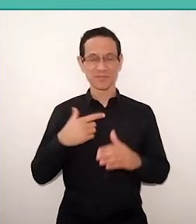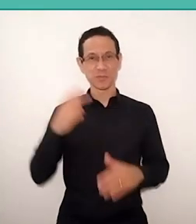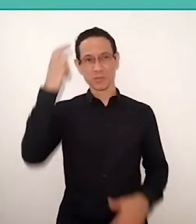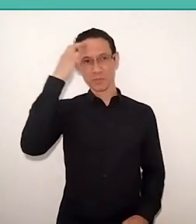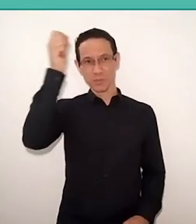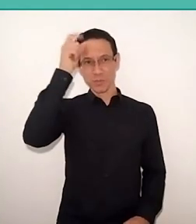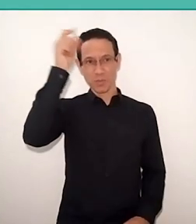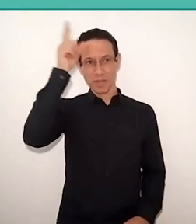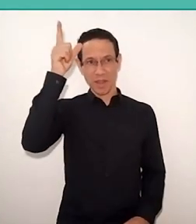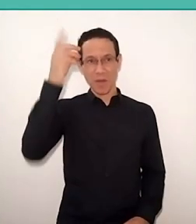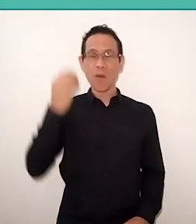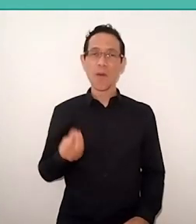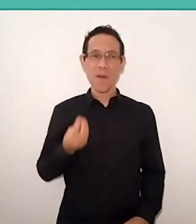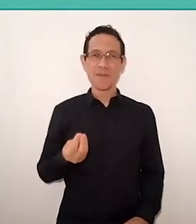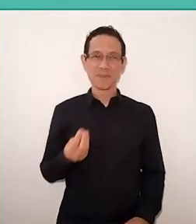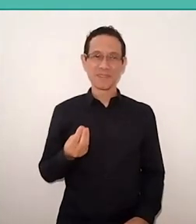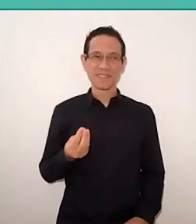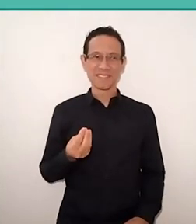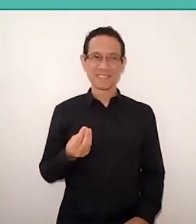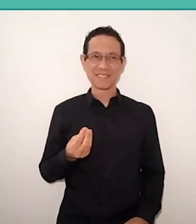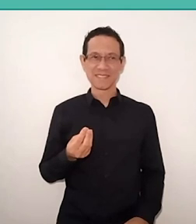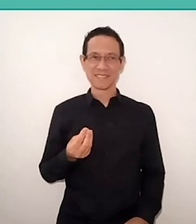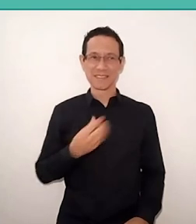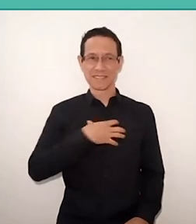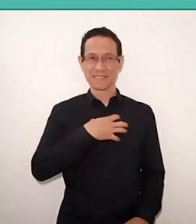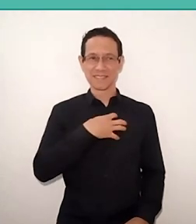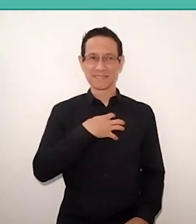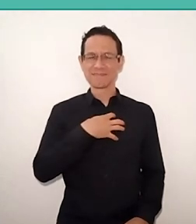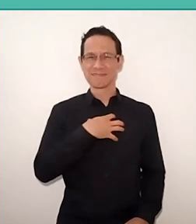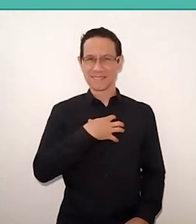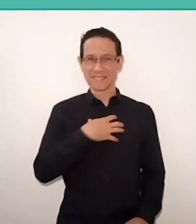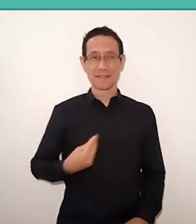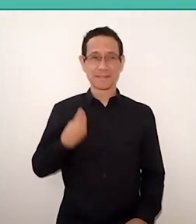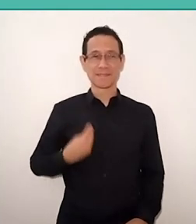like this foot in life, as a northeastern,